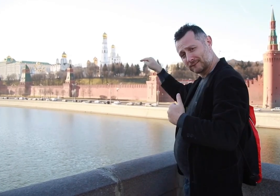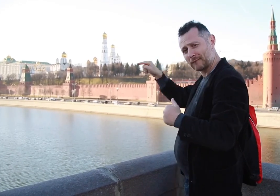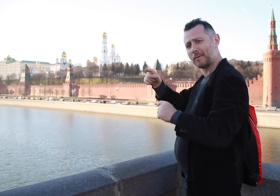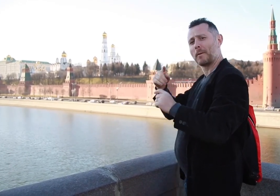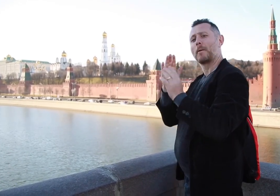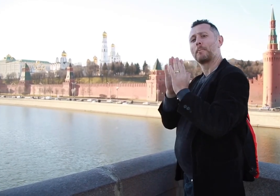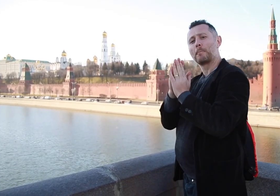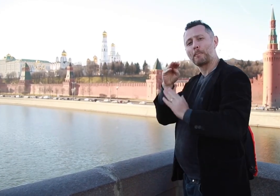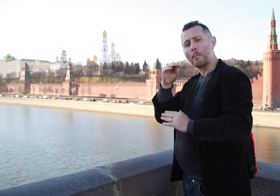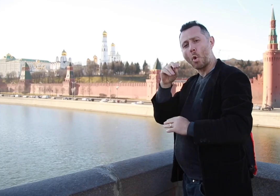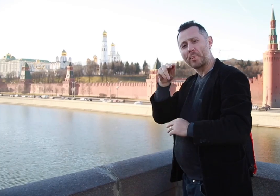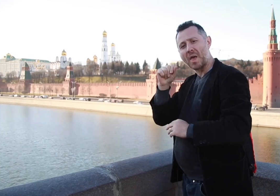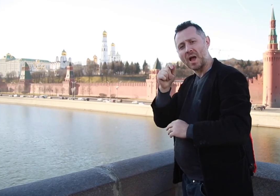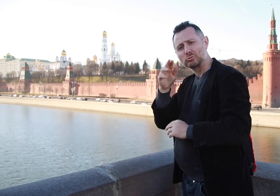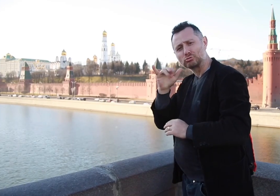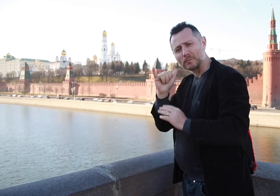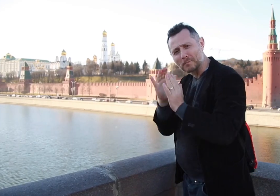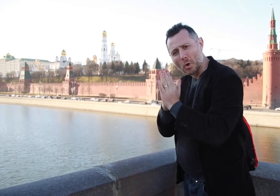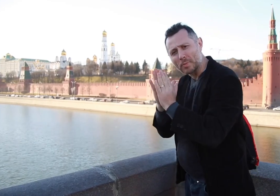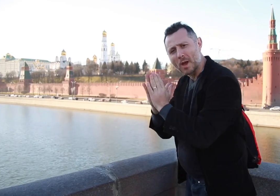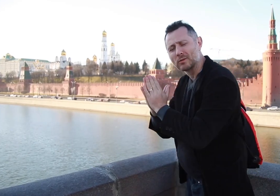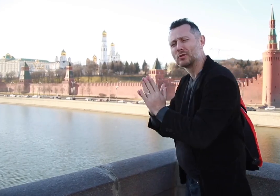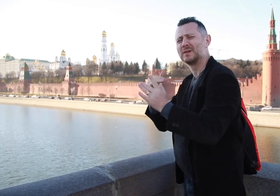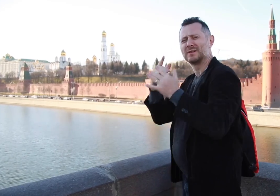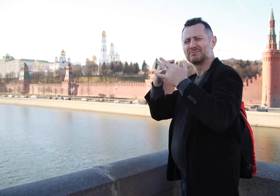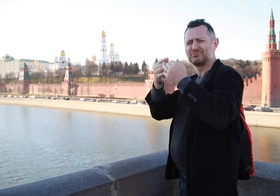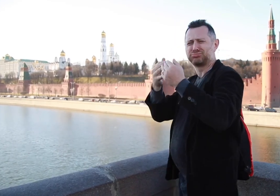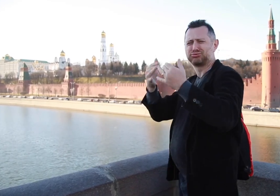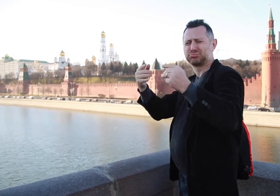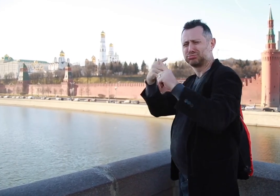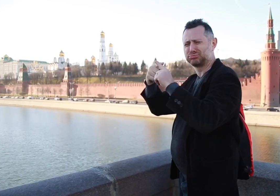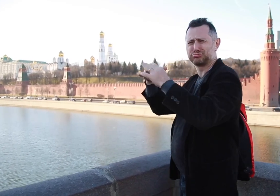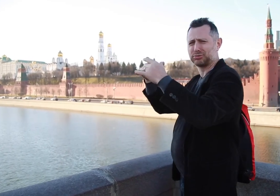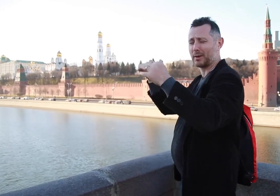and had many churches and monasteries built inside